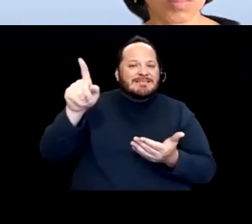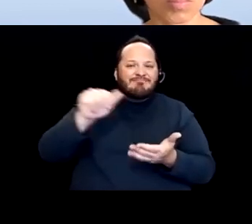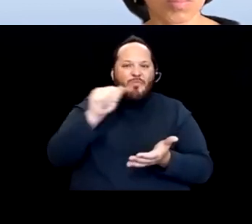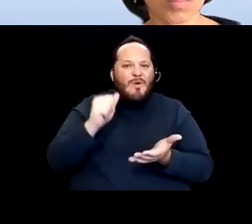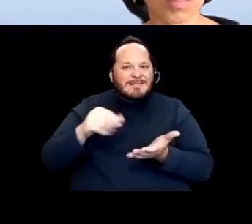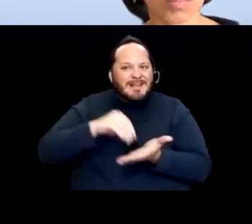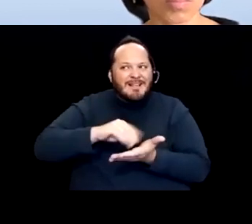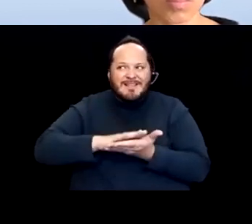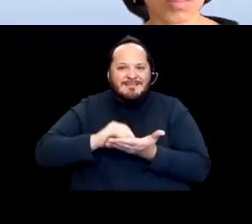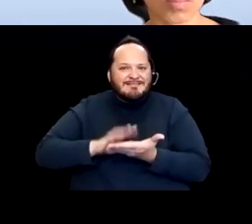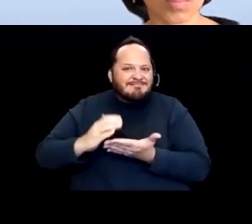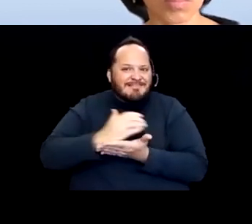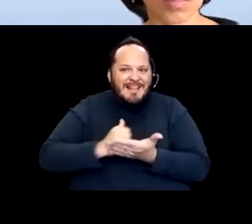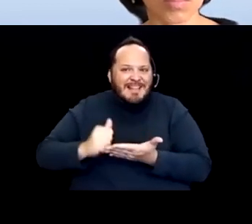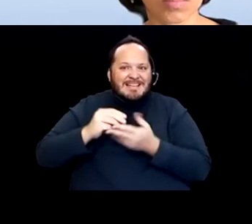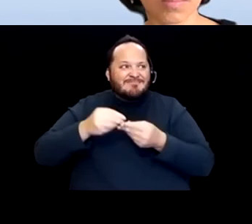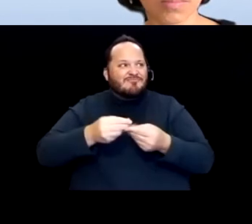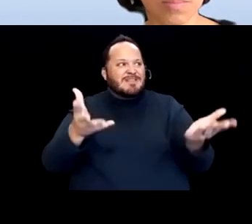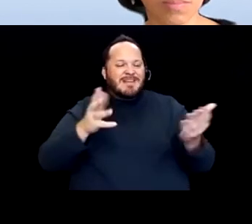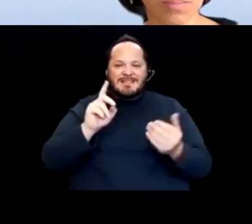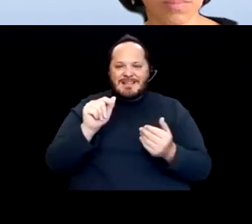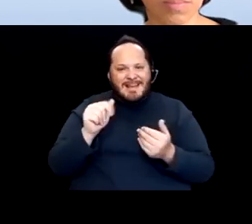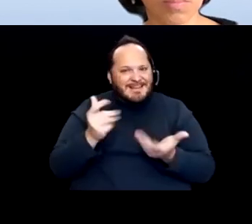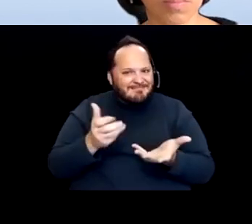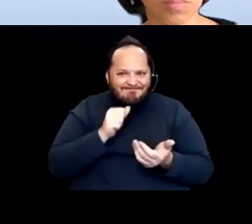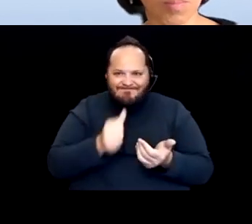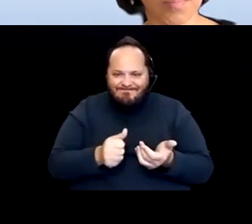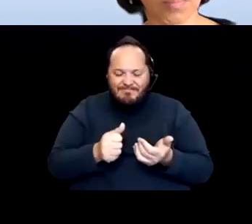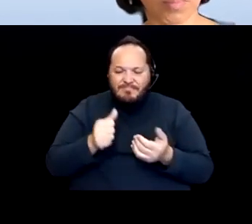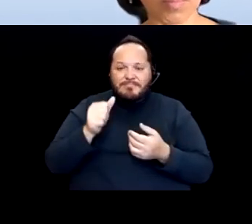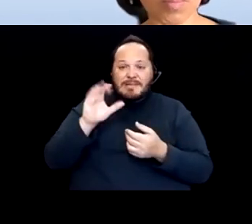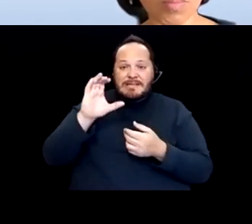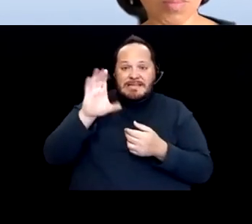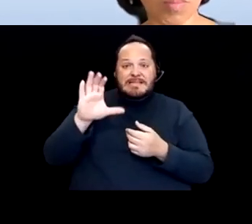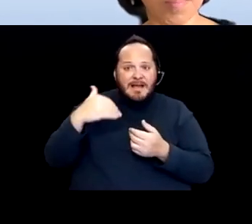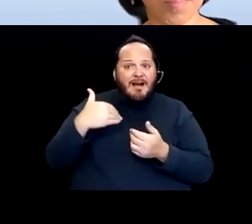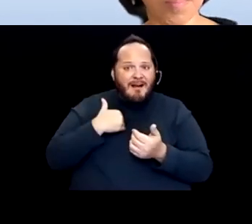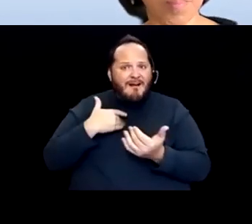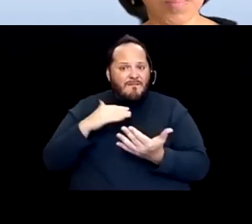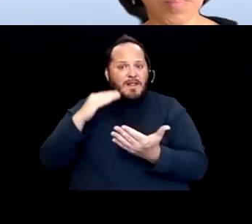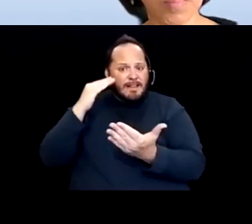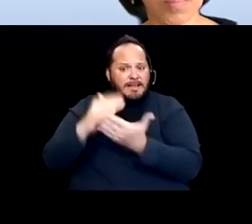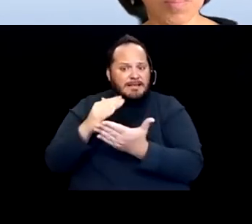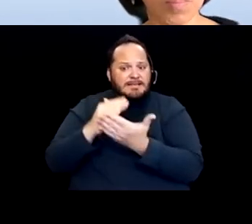and presenting that data. The CDC had their list of, of conditions that they felt